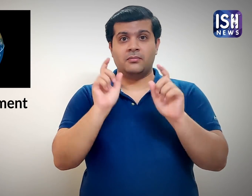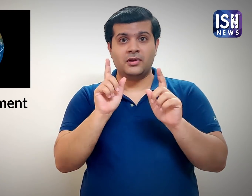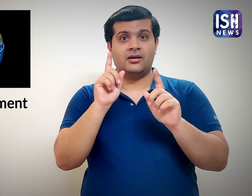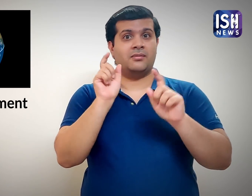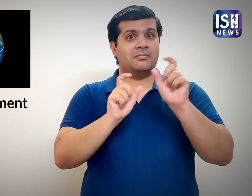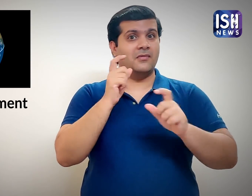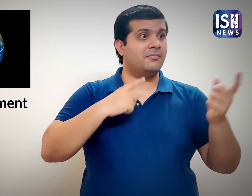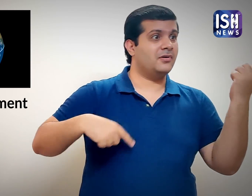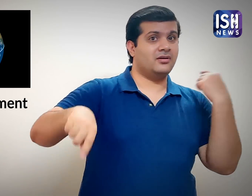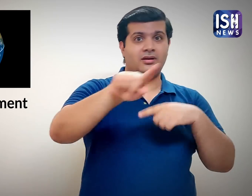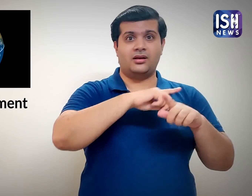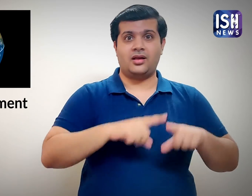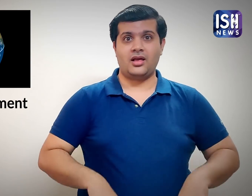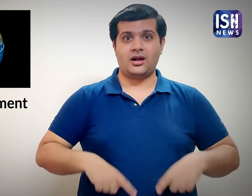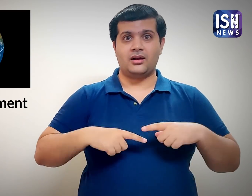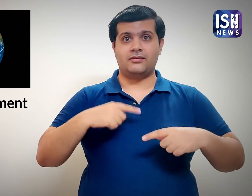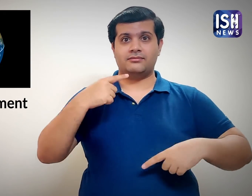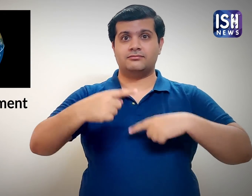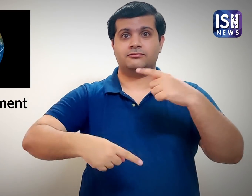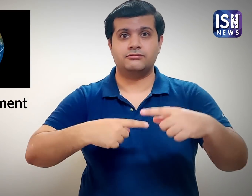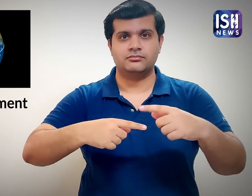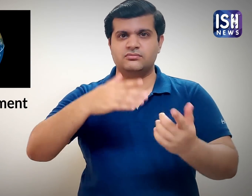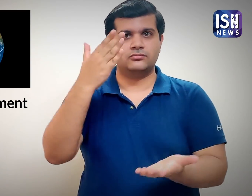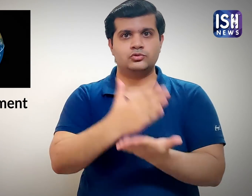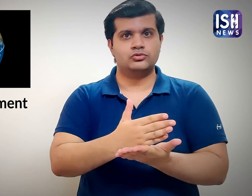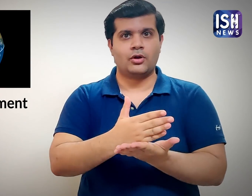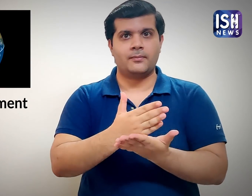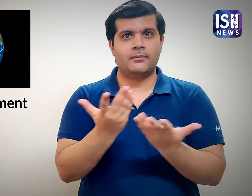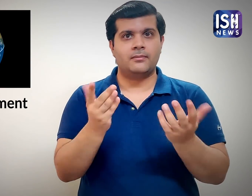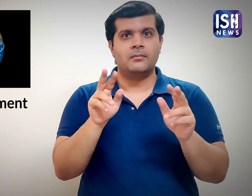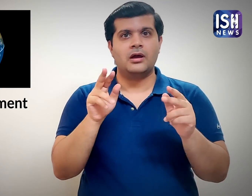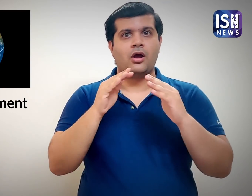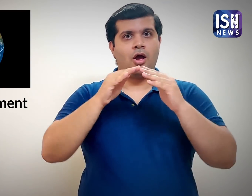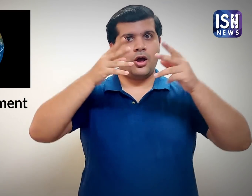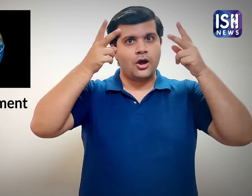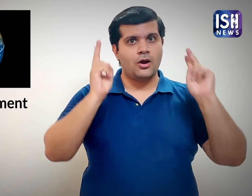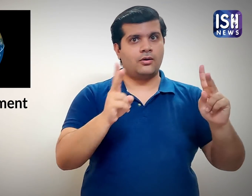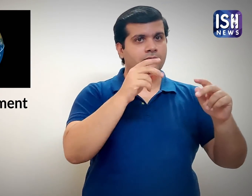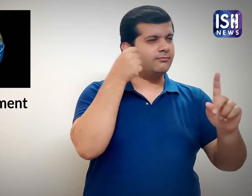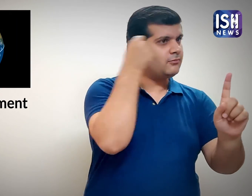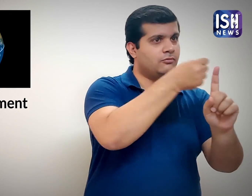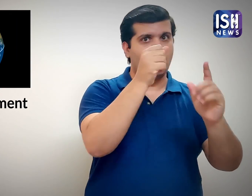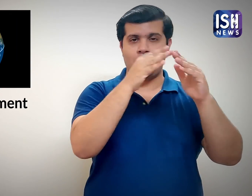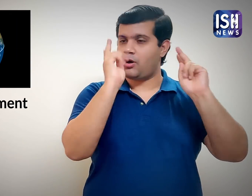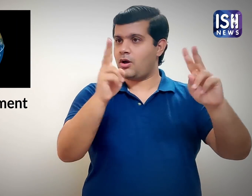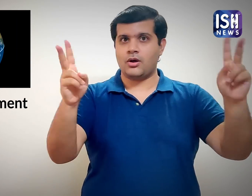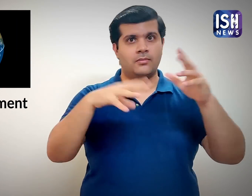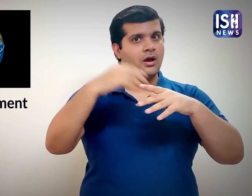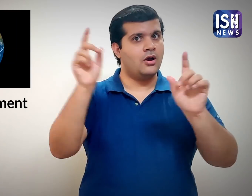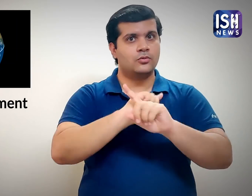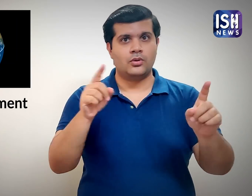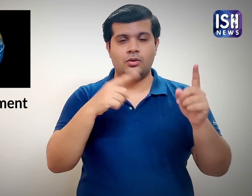Our daily lives have come to a standstill, as we all have to remain at home.